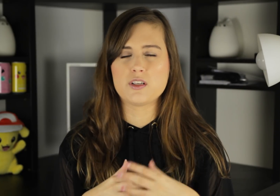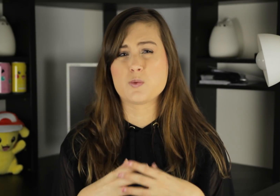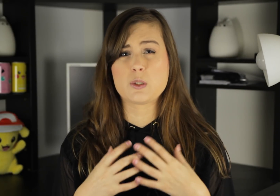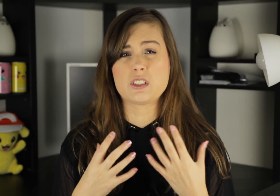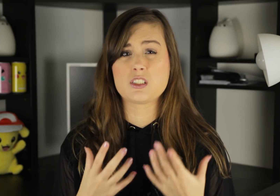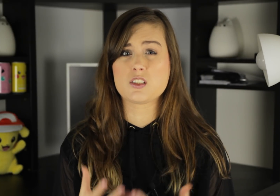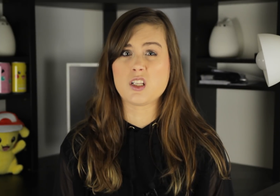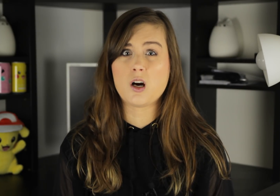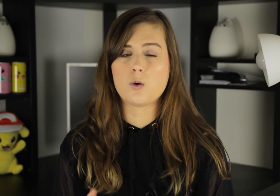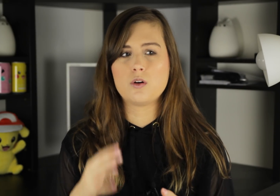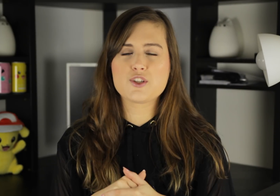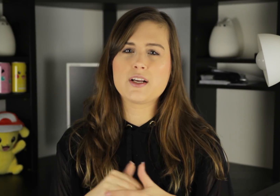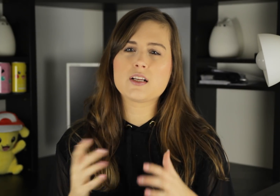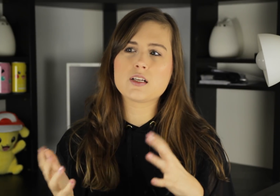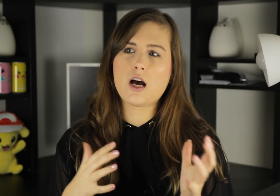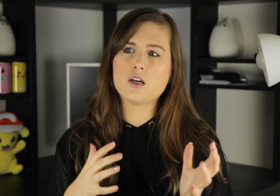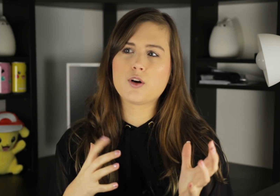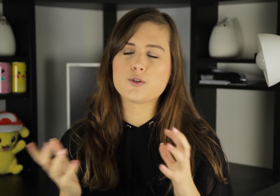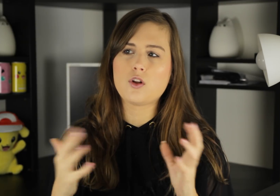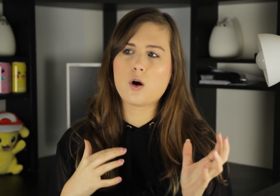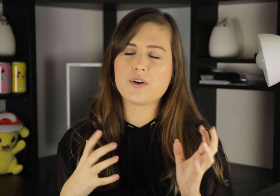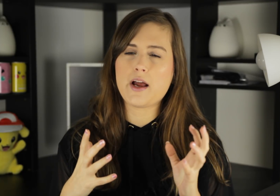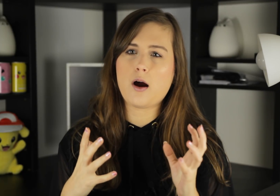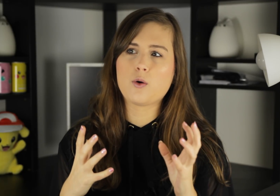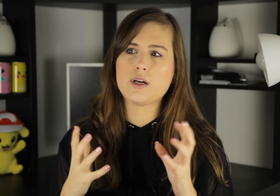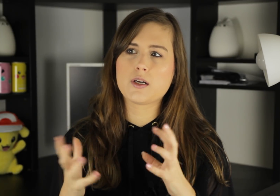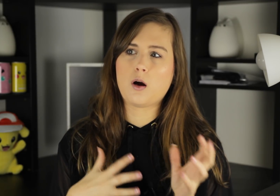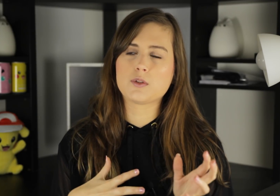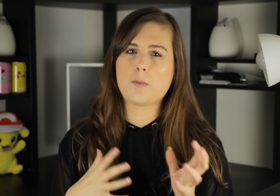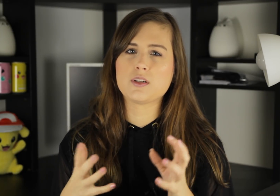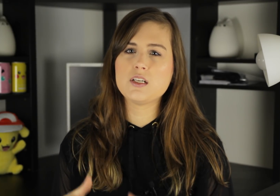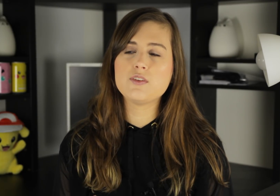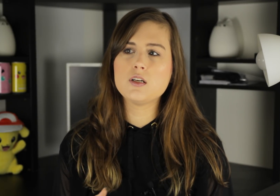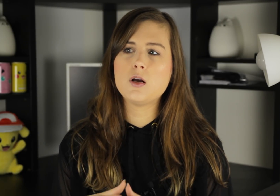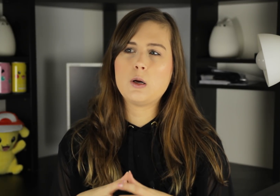it's really, really slow, which I guess it kind of goes along with how it comes up on TV,